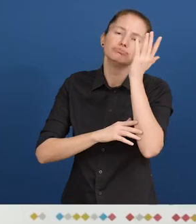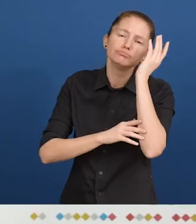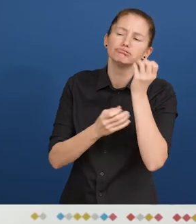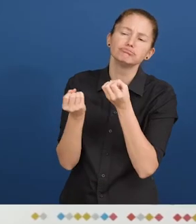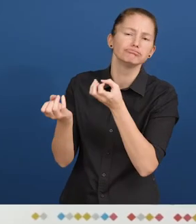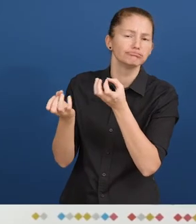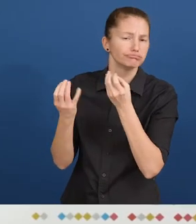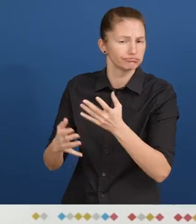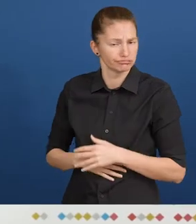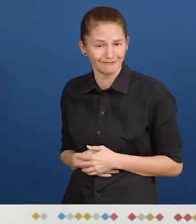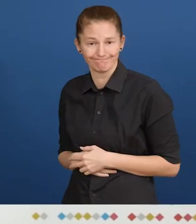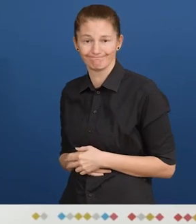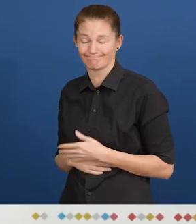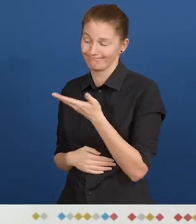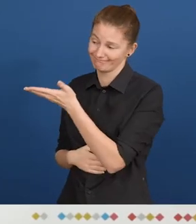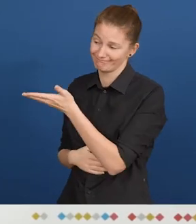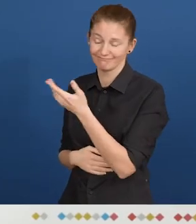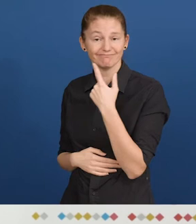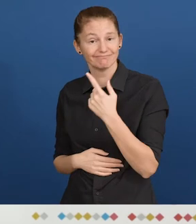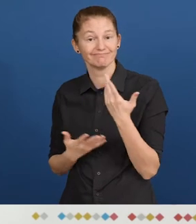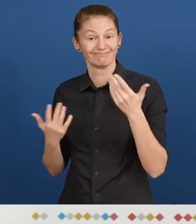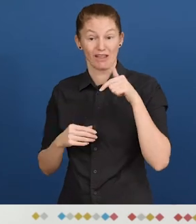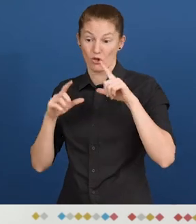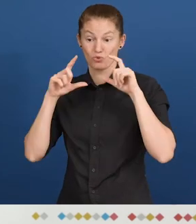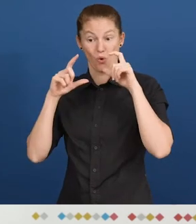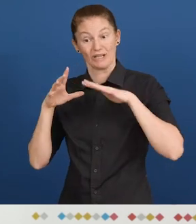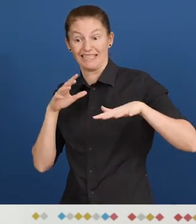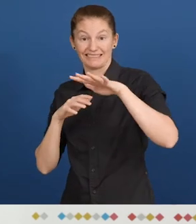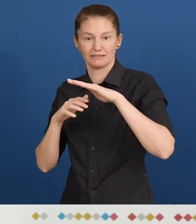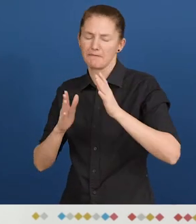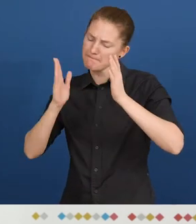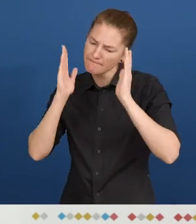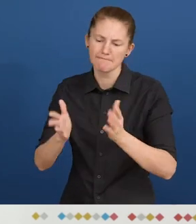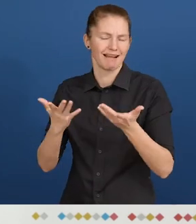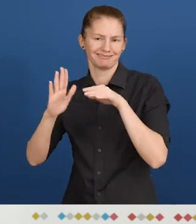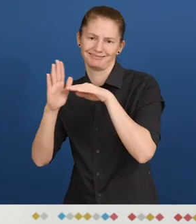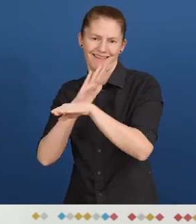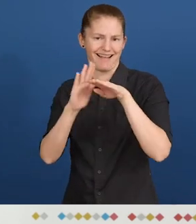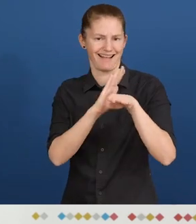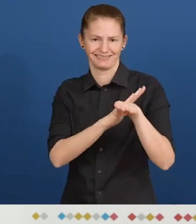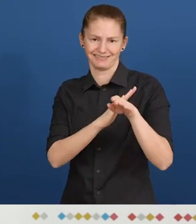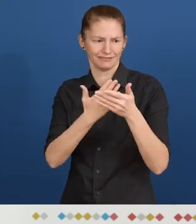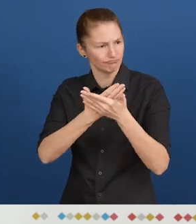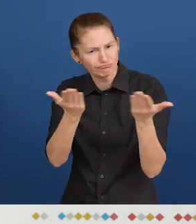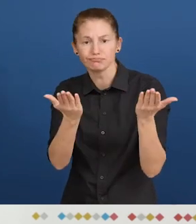Shirit Pearl-Levy: "This acknowledgement shows that tourism needs to be accessible to all, including people with psychosocial disabilities